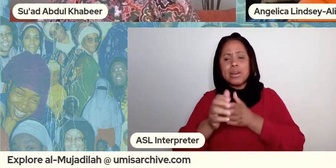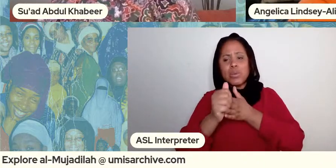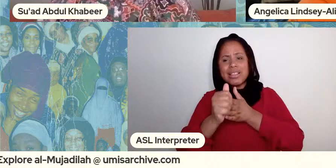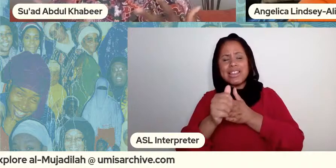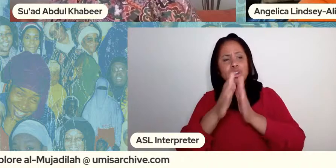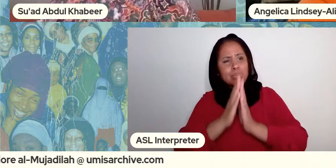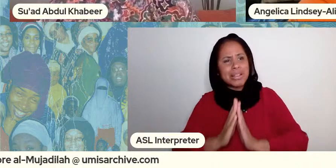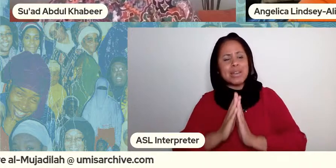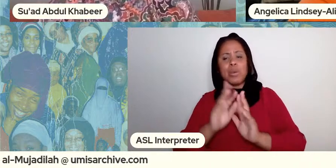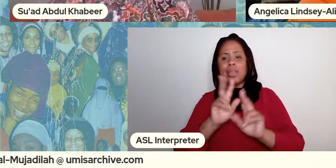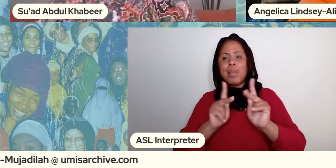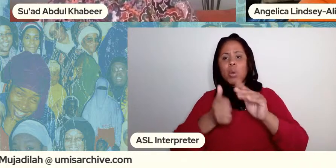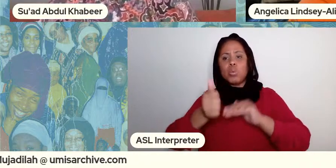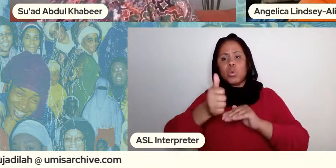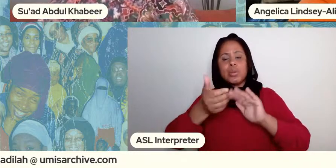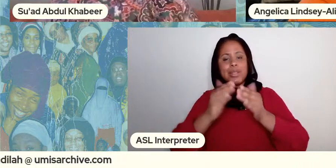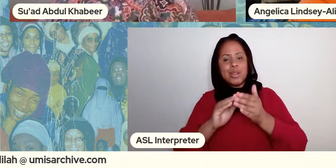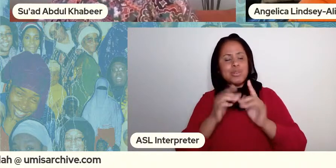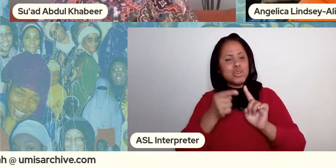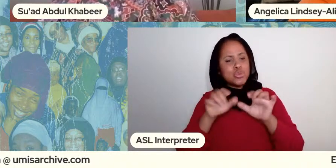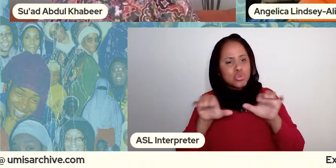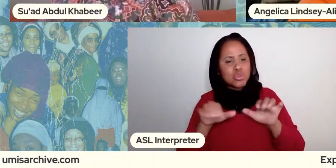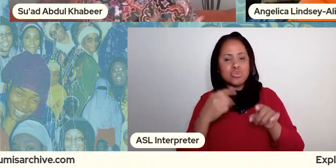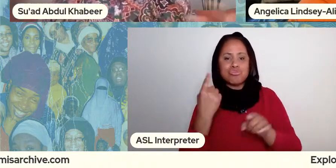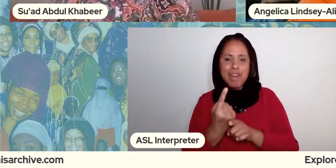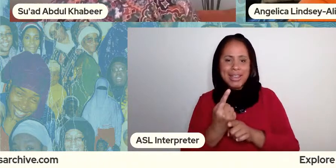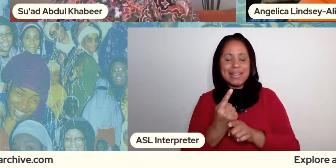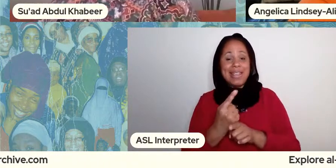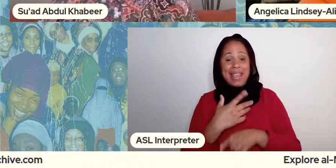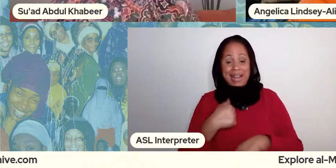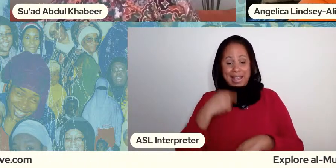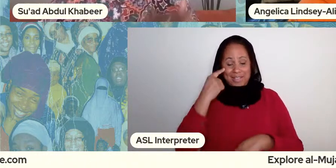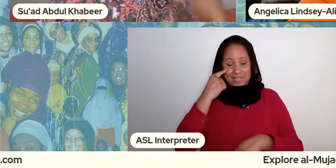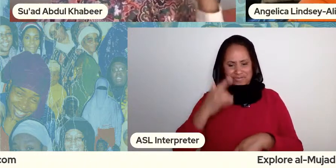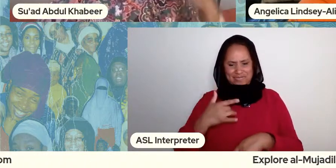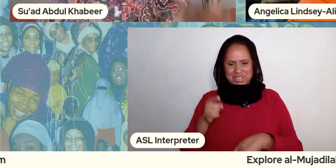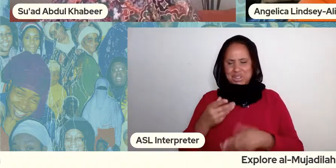felt like she was wasting her time right i was like you know you've done this before you know